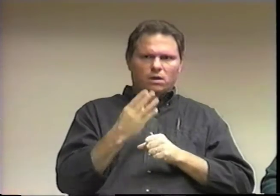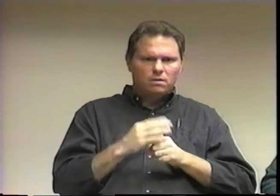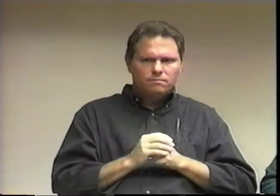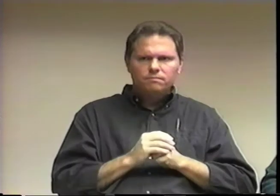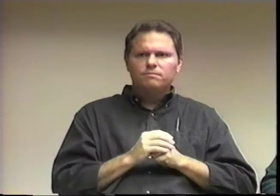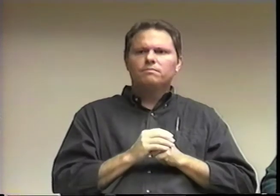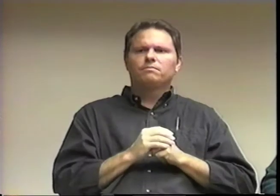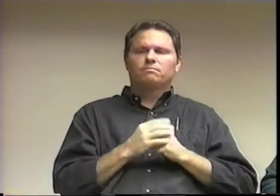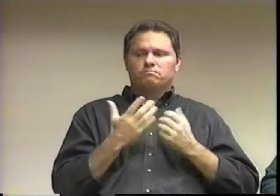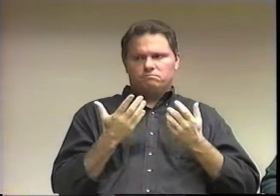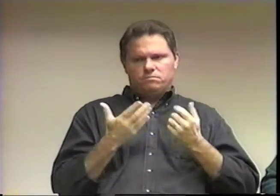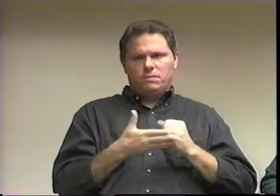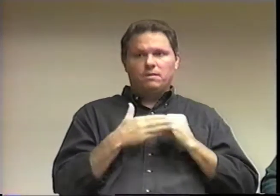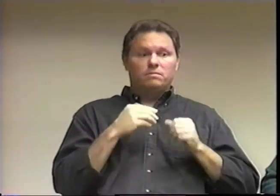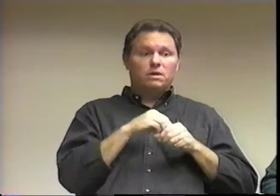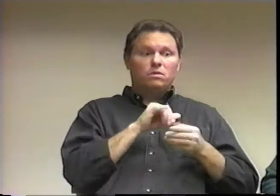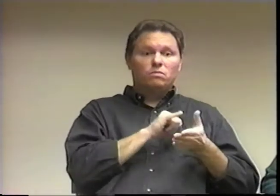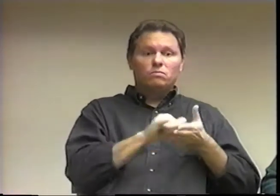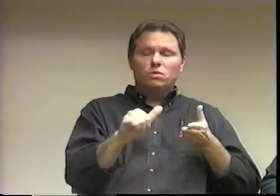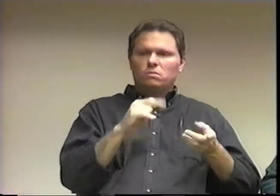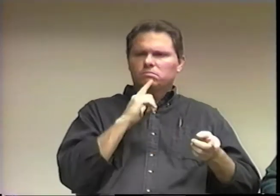because New York had such a high rate of layoffs